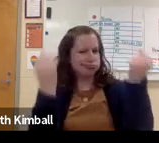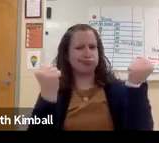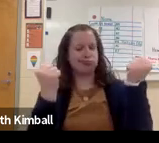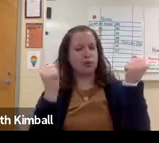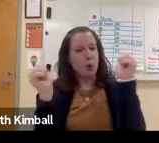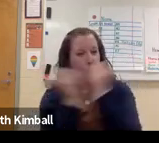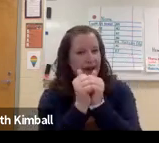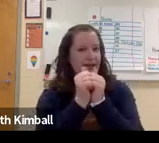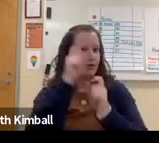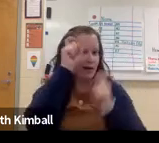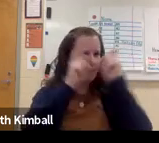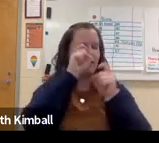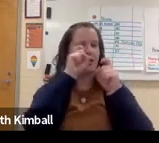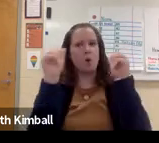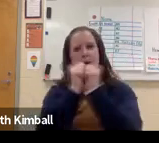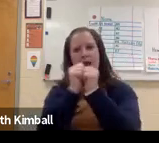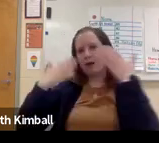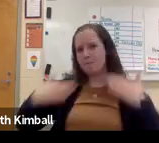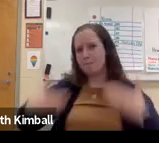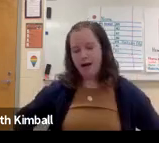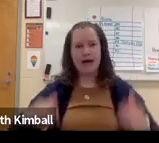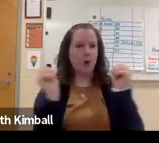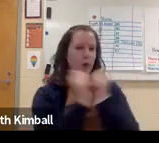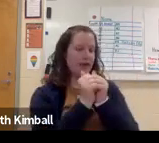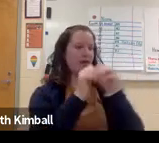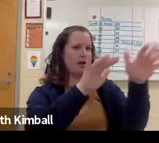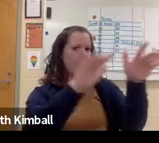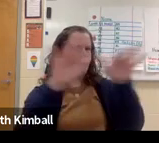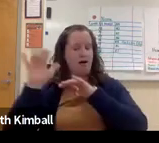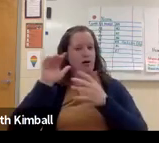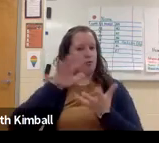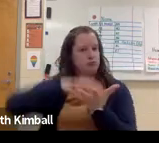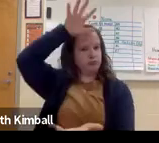So you can sign and include the grammatical structures